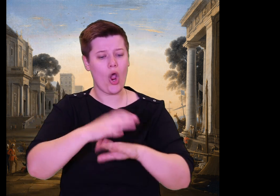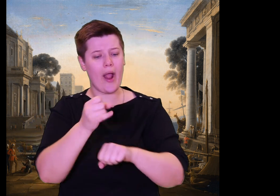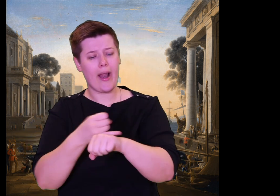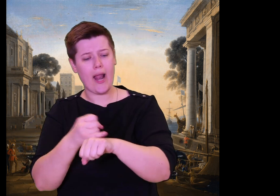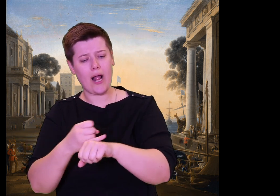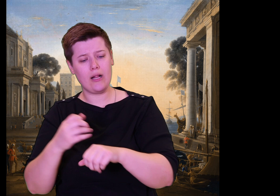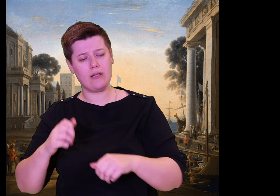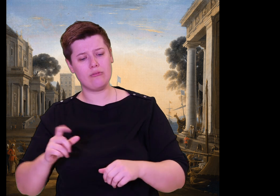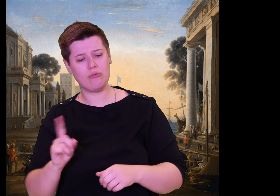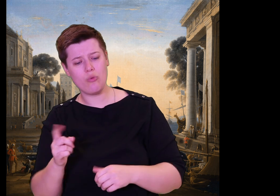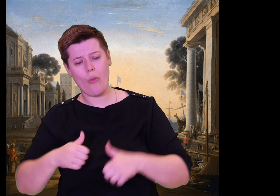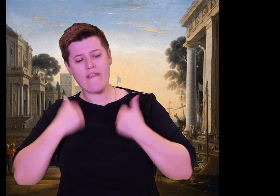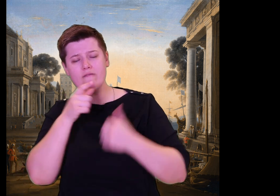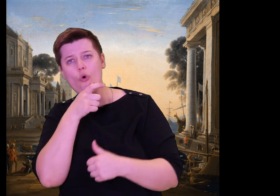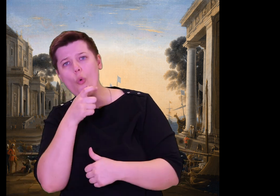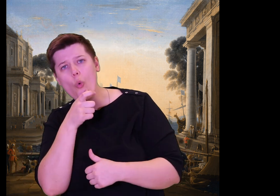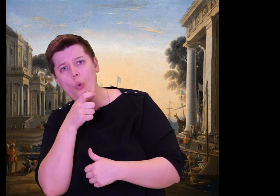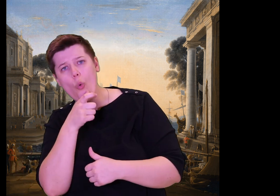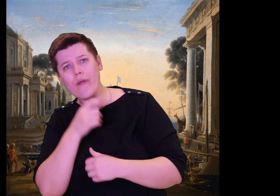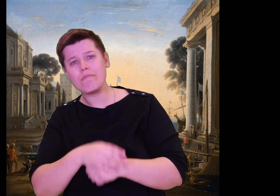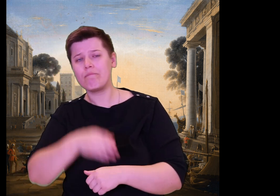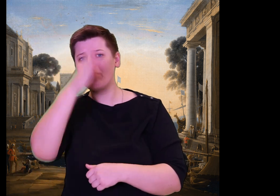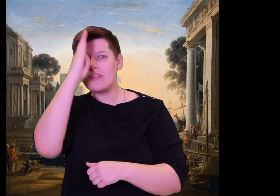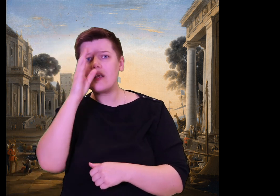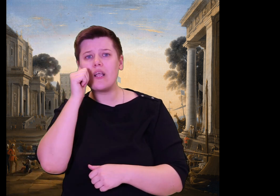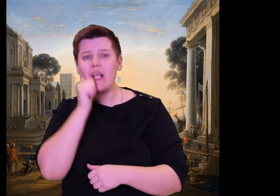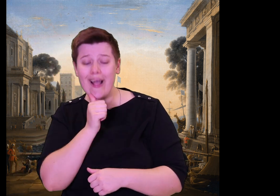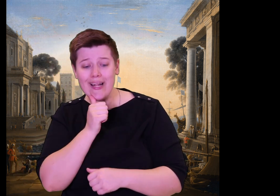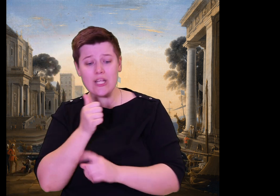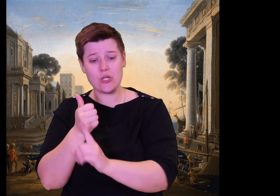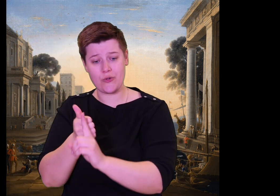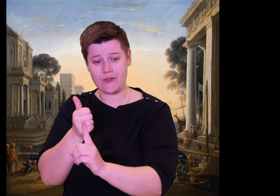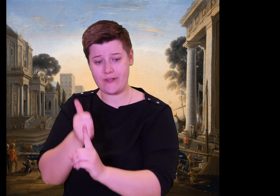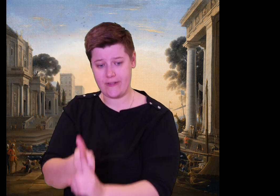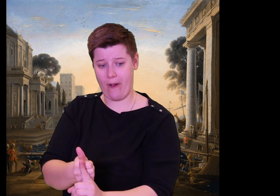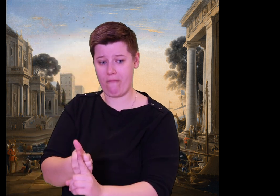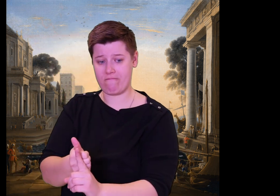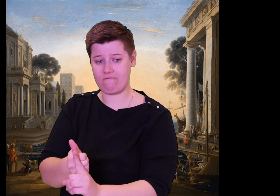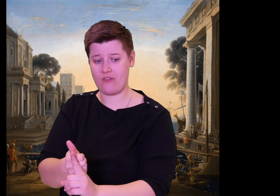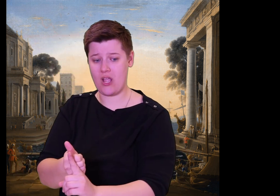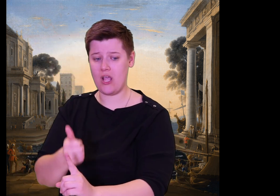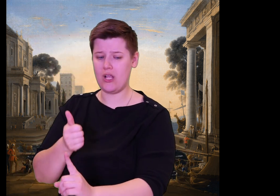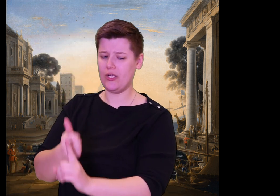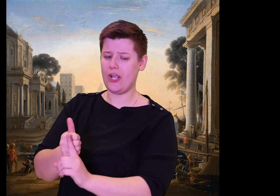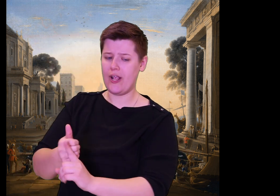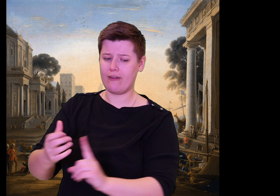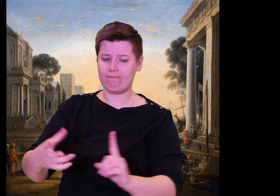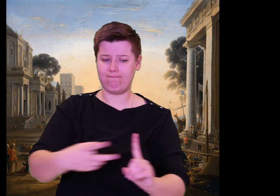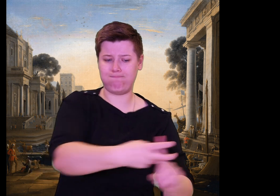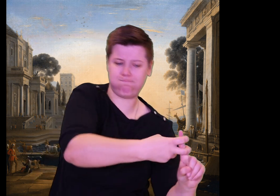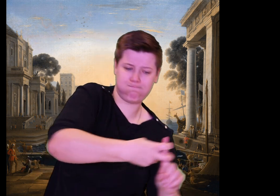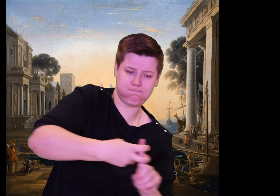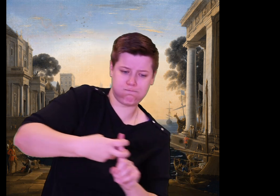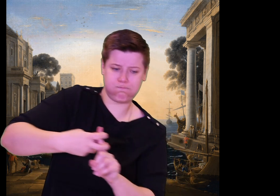But Lord Poseidon rages, unrelenting, for Odysseus destroyed the